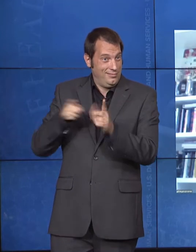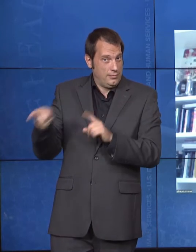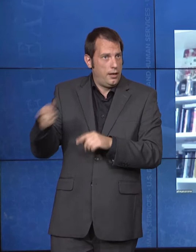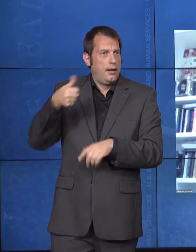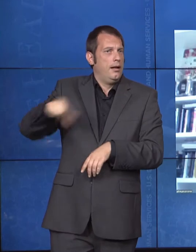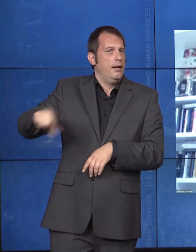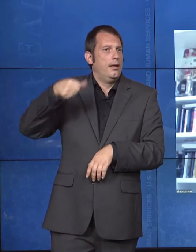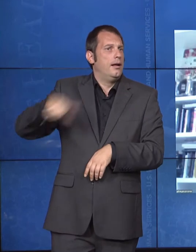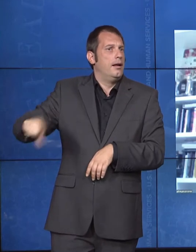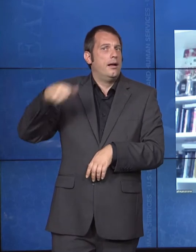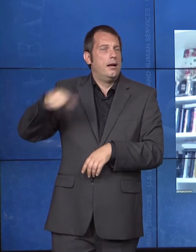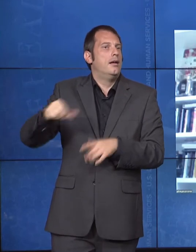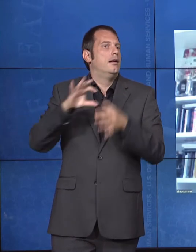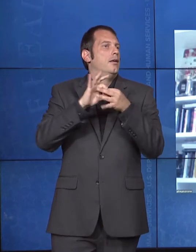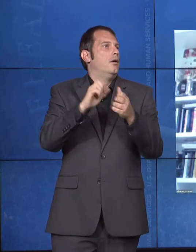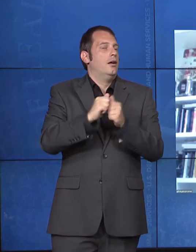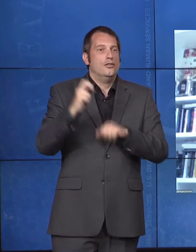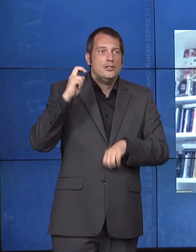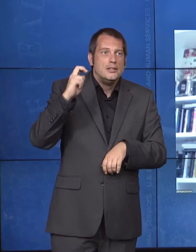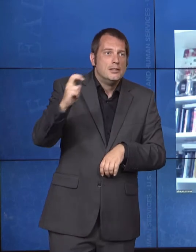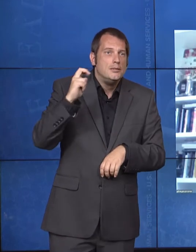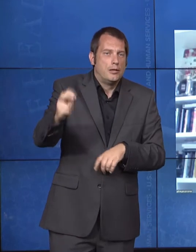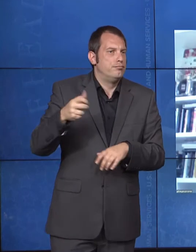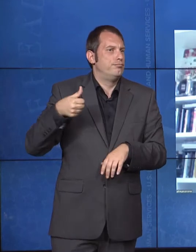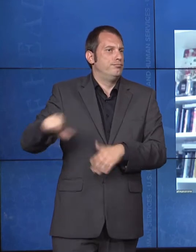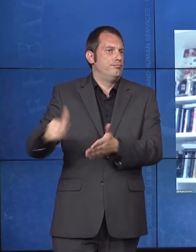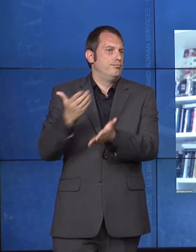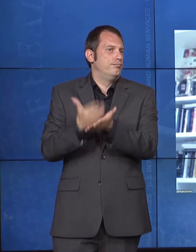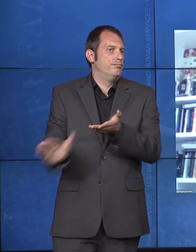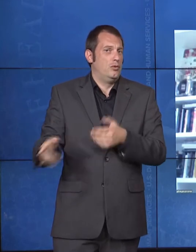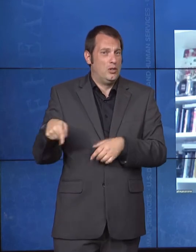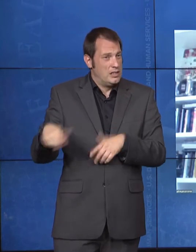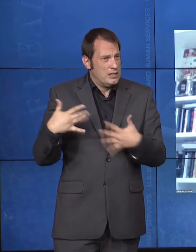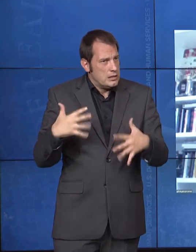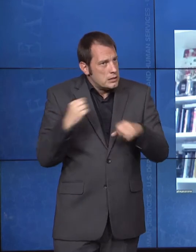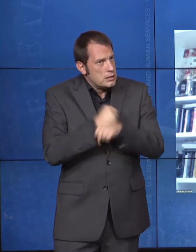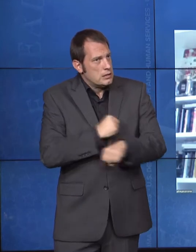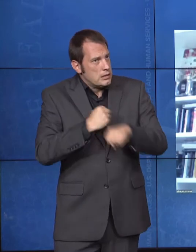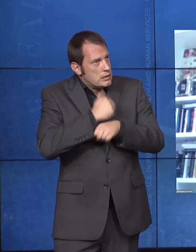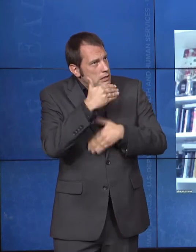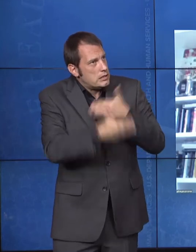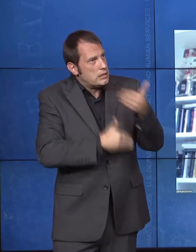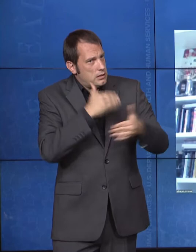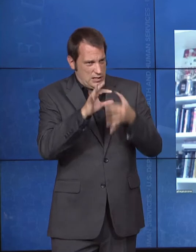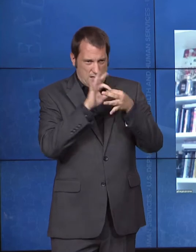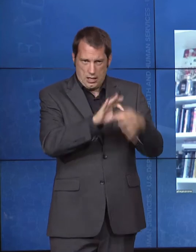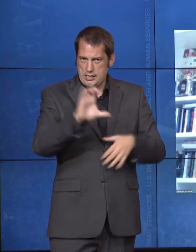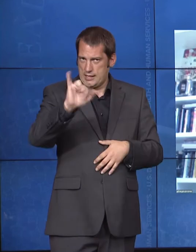during the Civil Rights Movement, and then particularly, was the lodestar for the methods